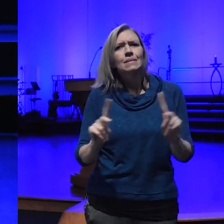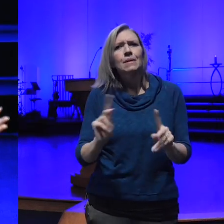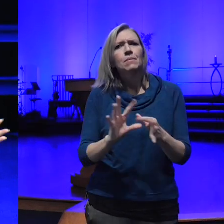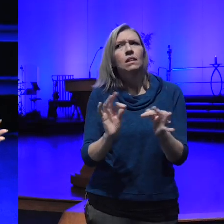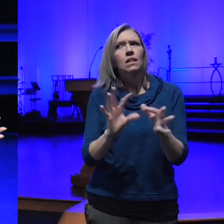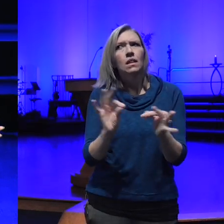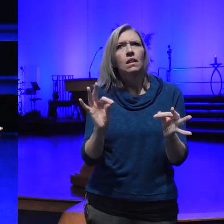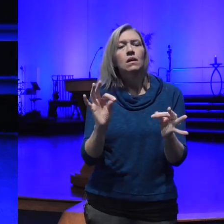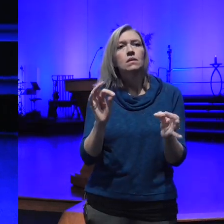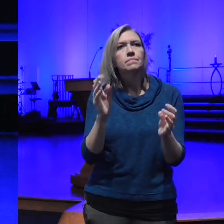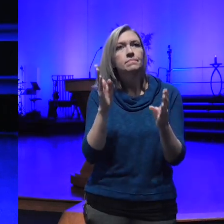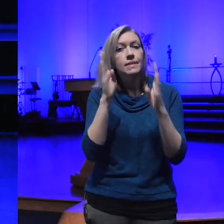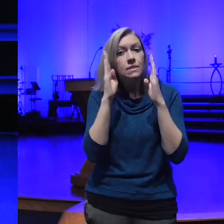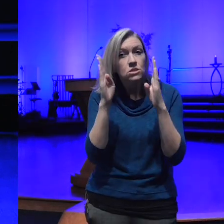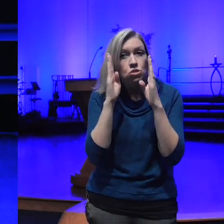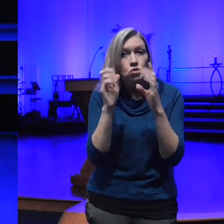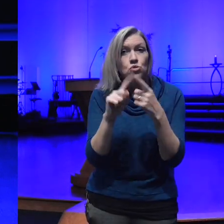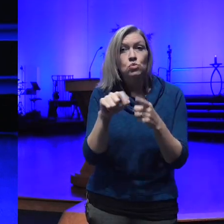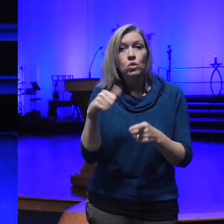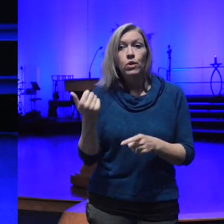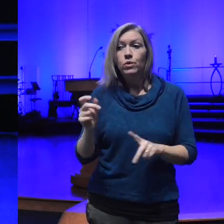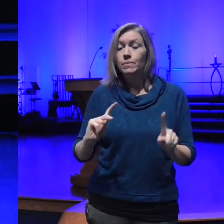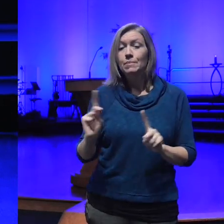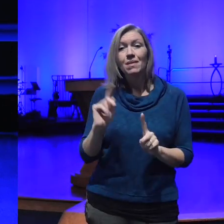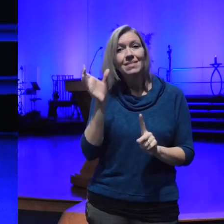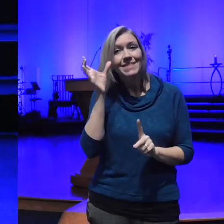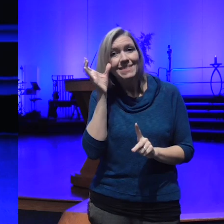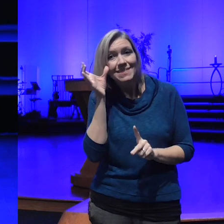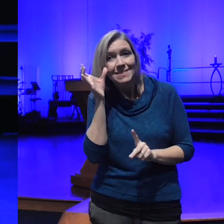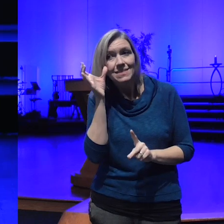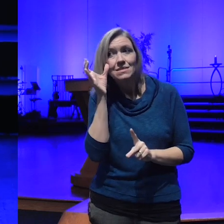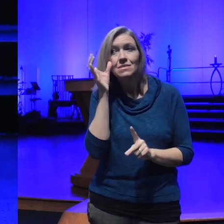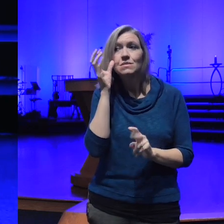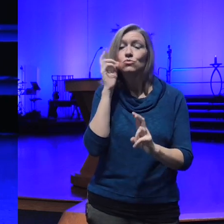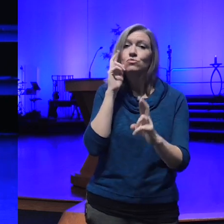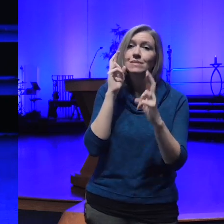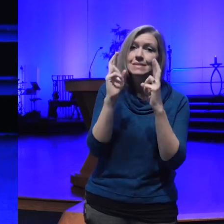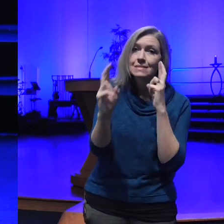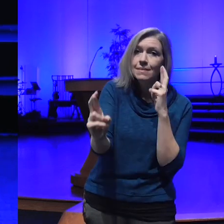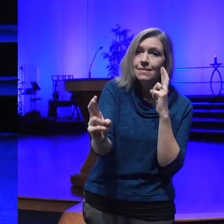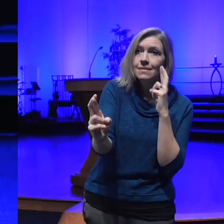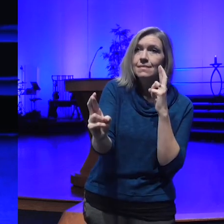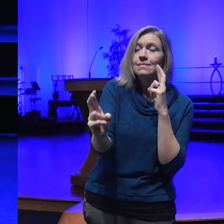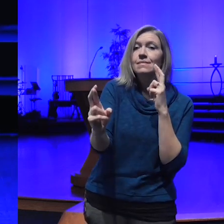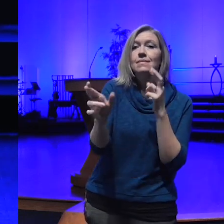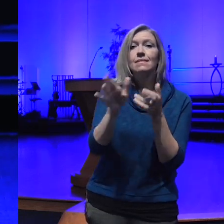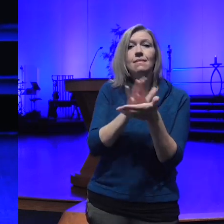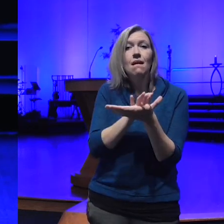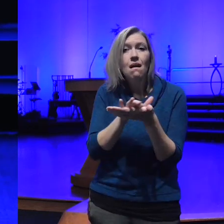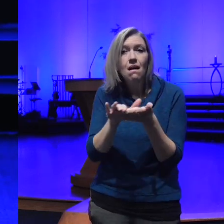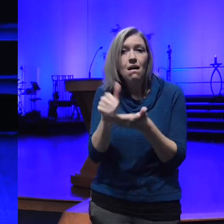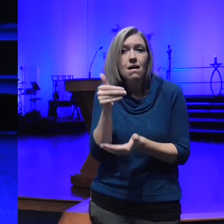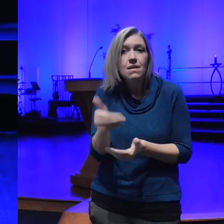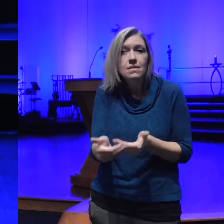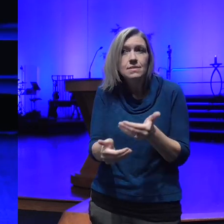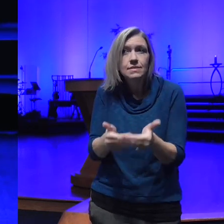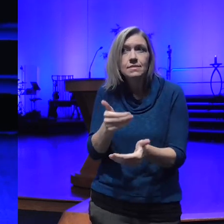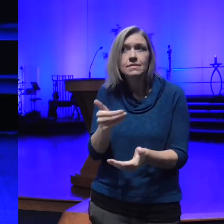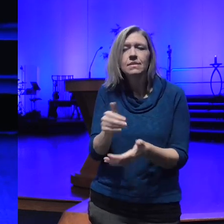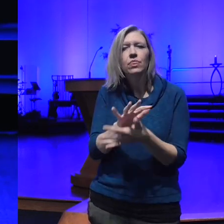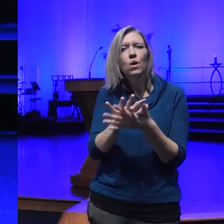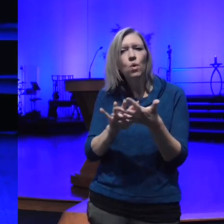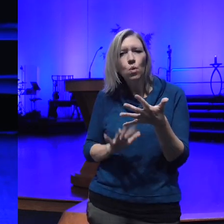other people listening being respectful being kind a lot of those kind of words so what does it take